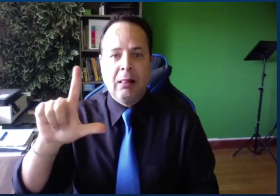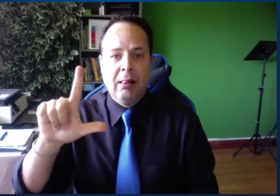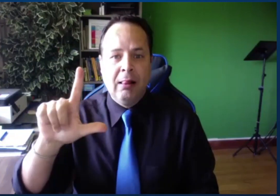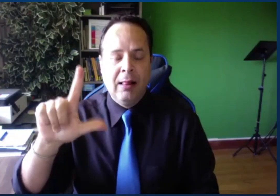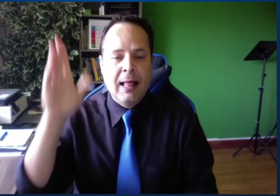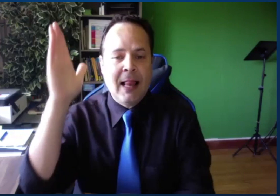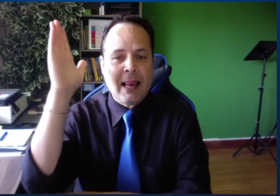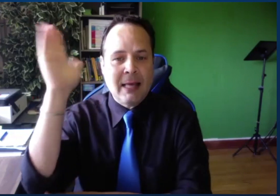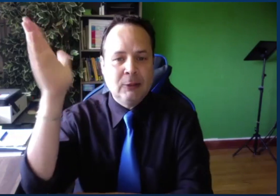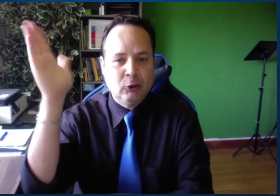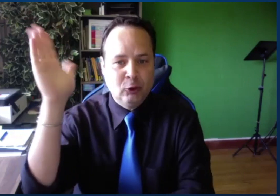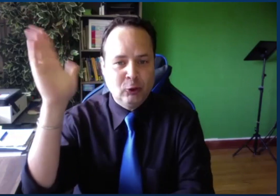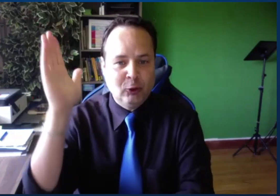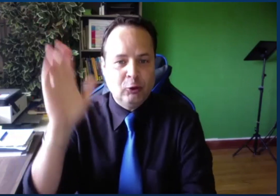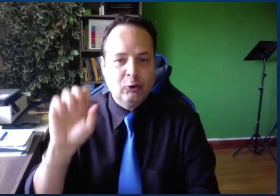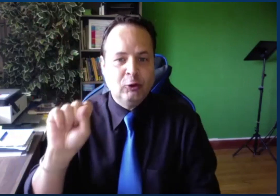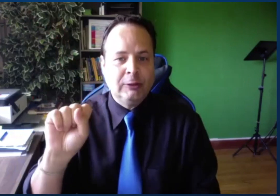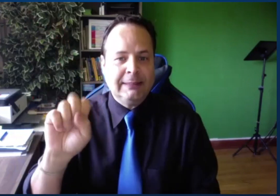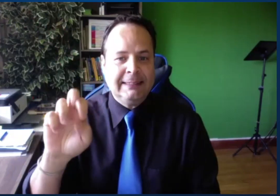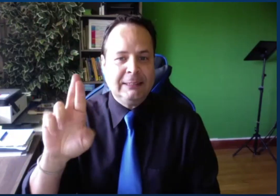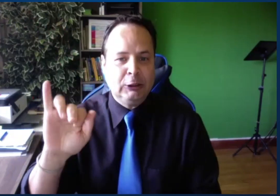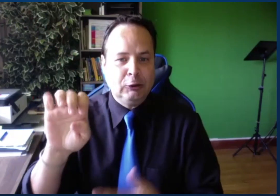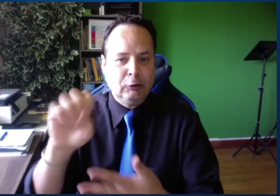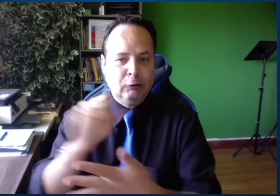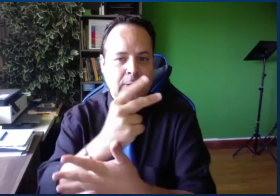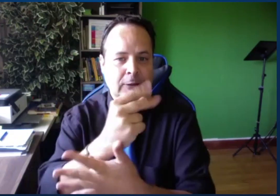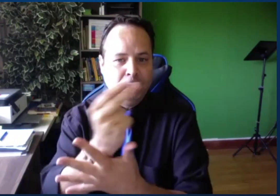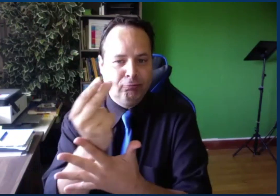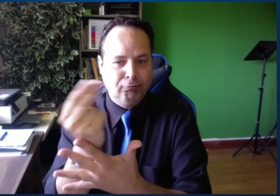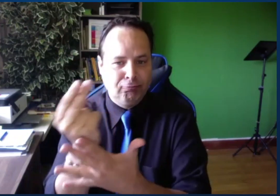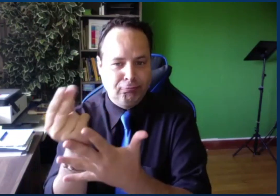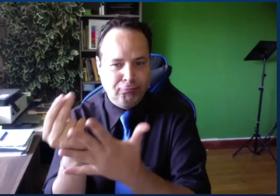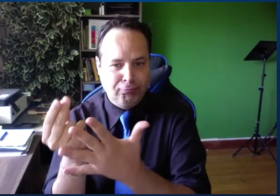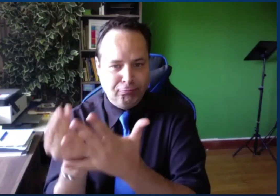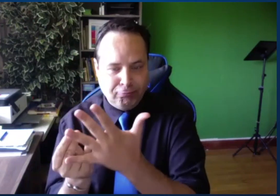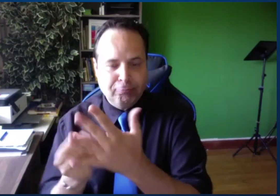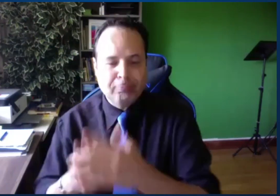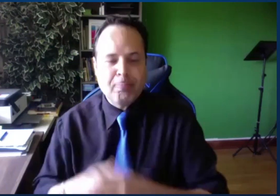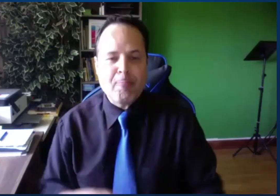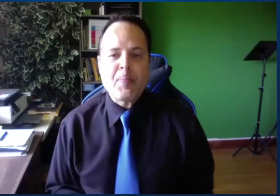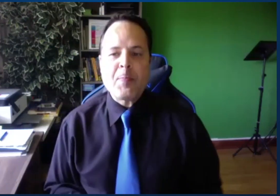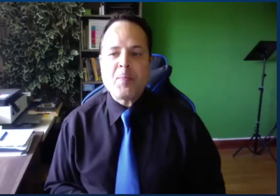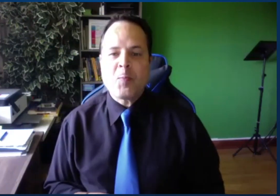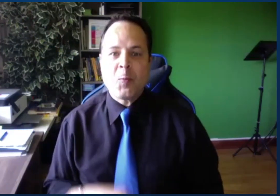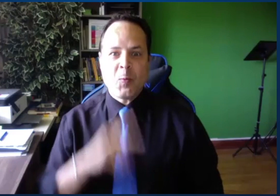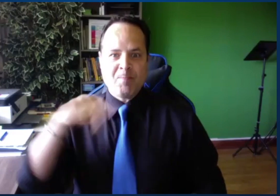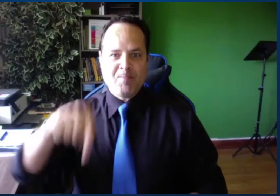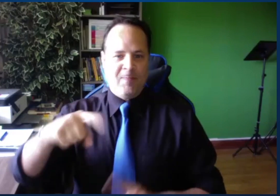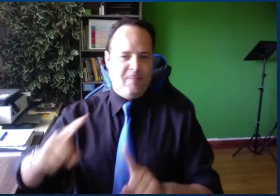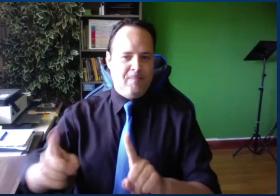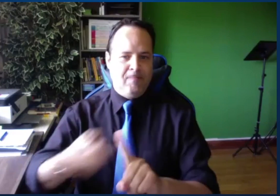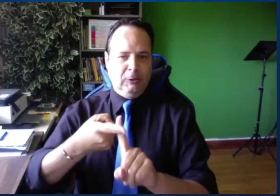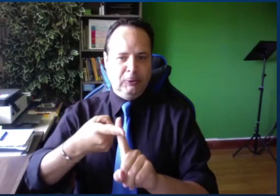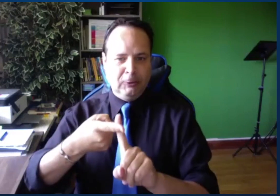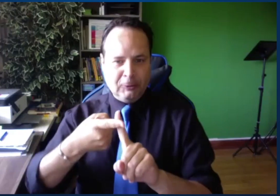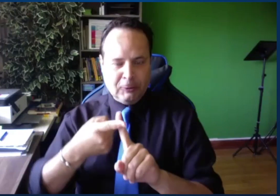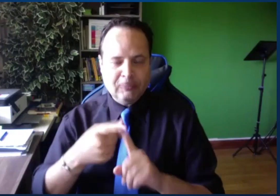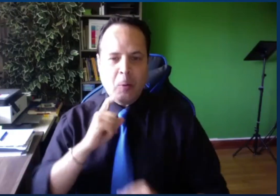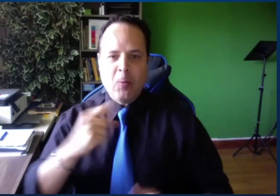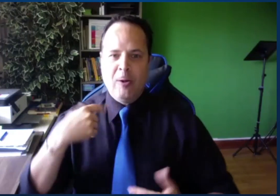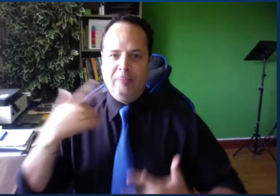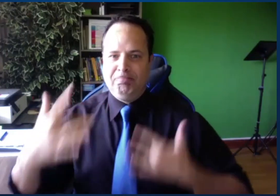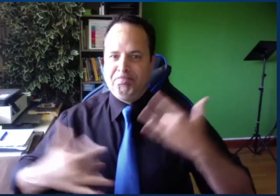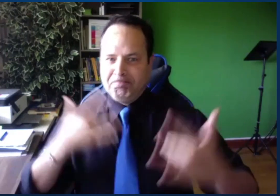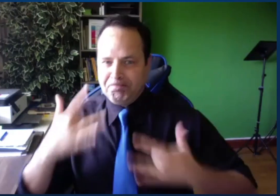I'd like to welcome you to our very first ASL webinar session of this year,